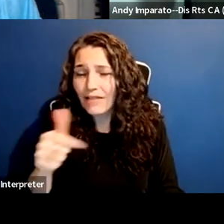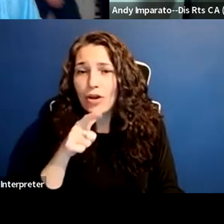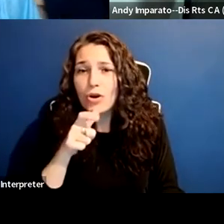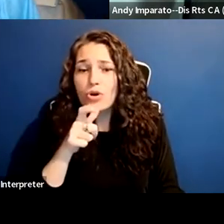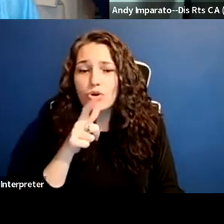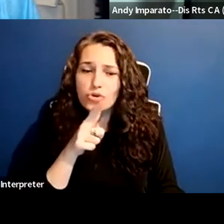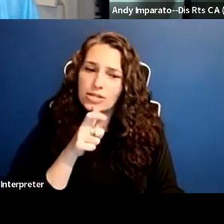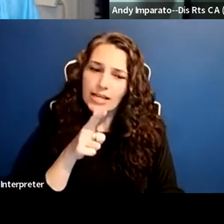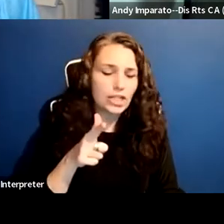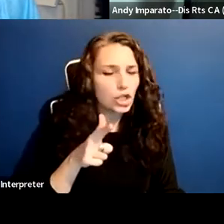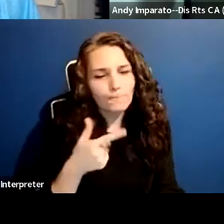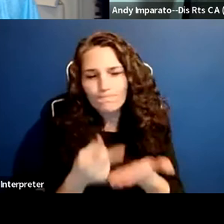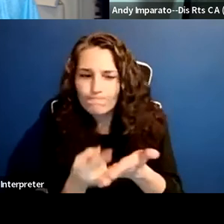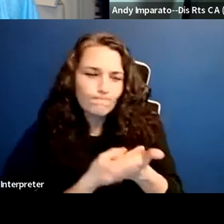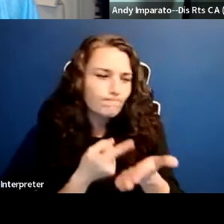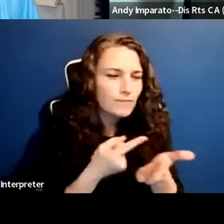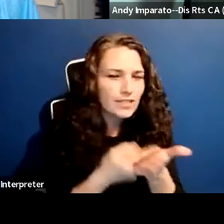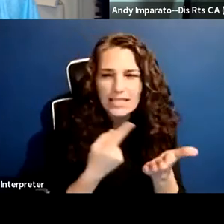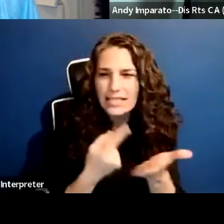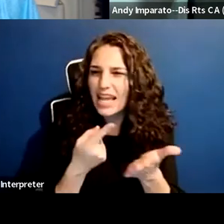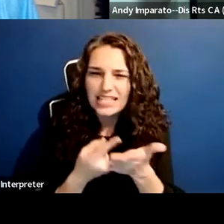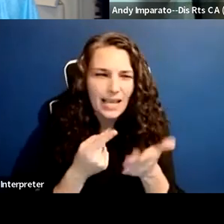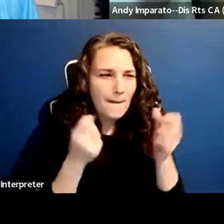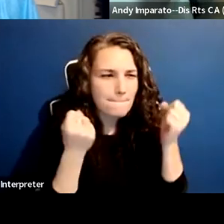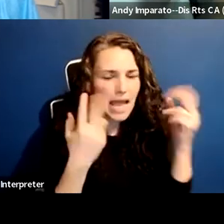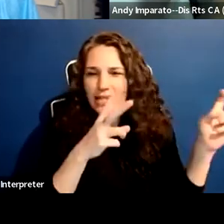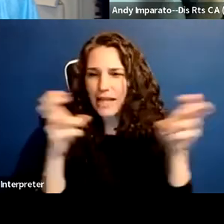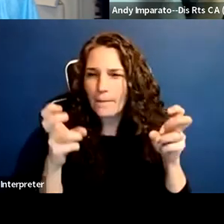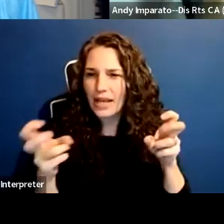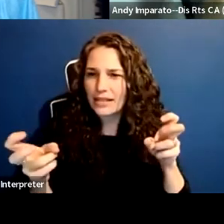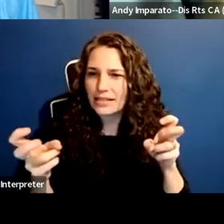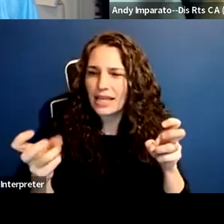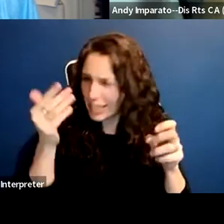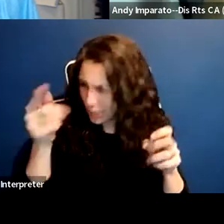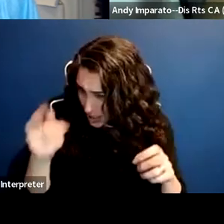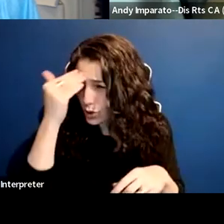knows many, many people that we can bring in and bring to the forefront.